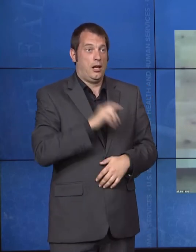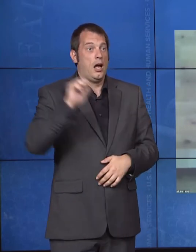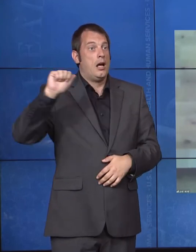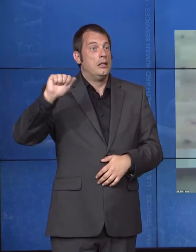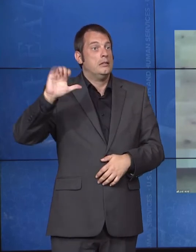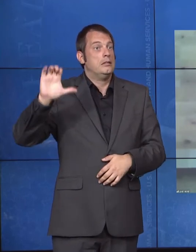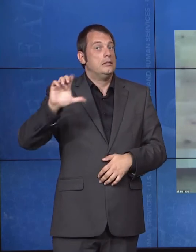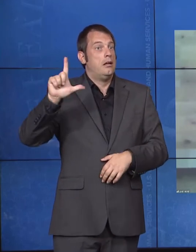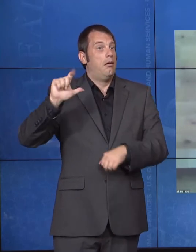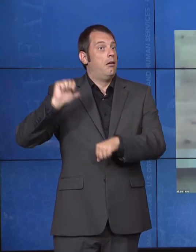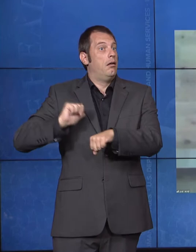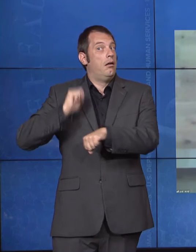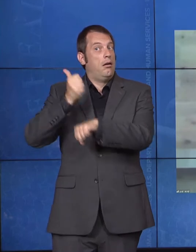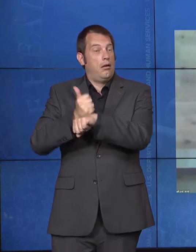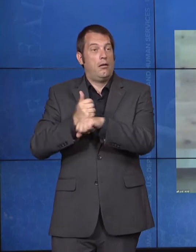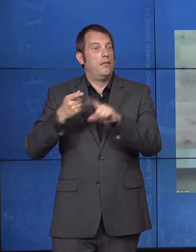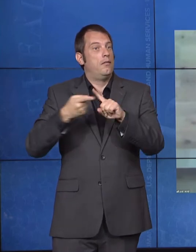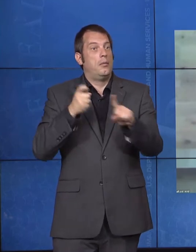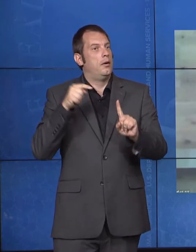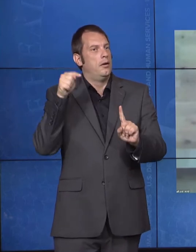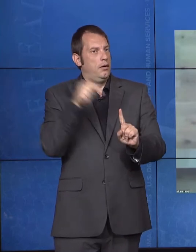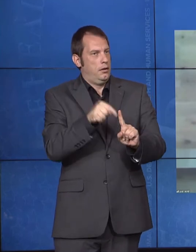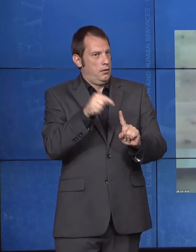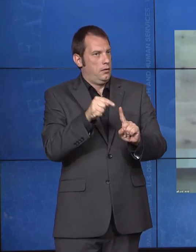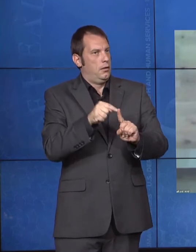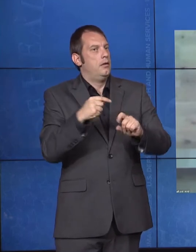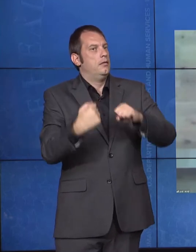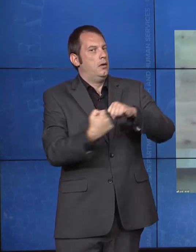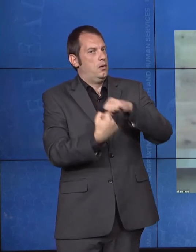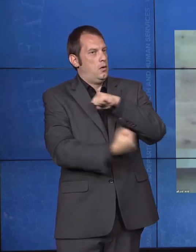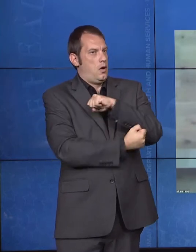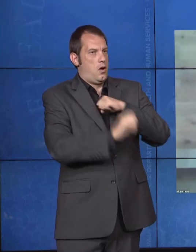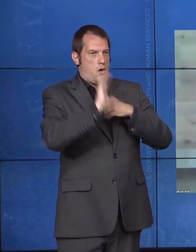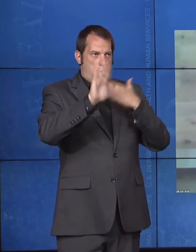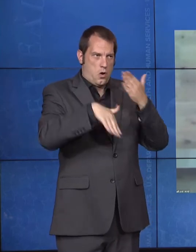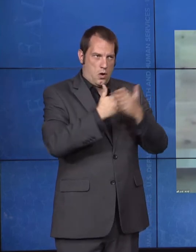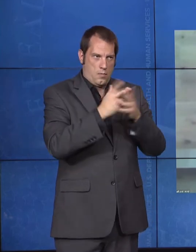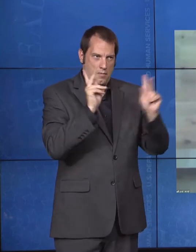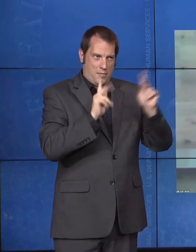regardless of age or disability, should be able to live and fully participate in the